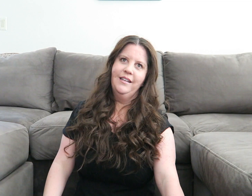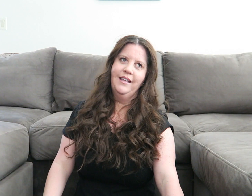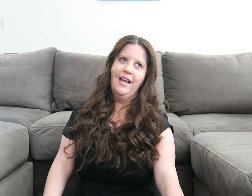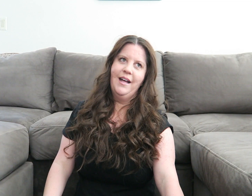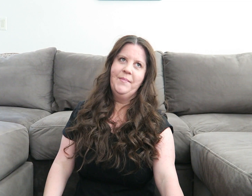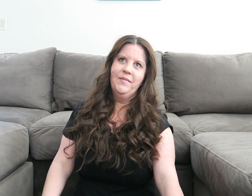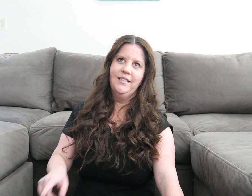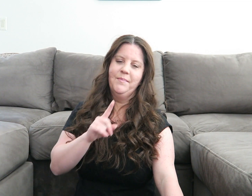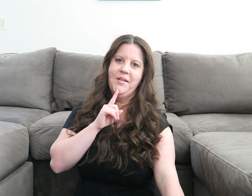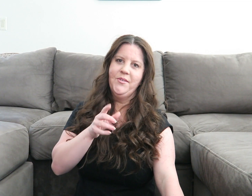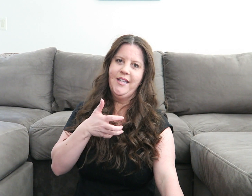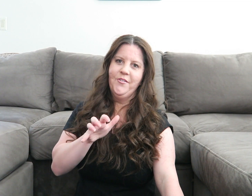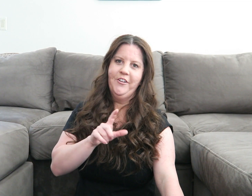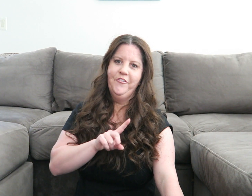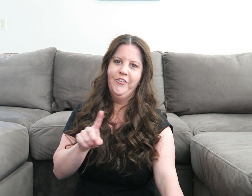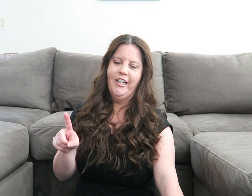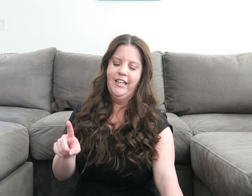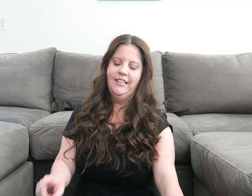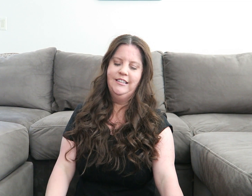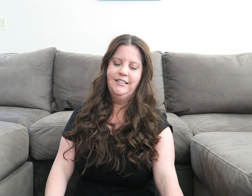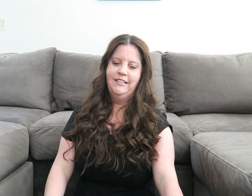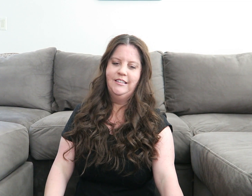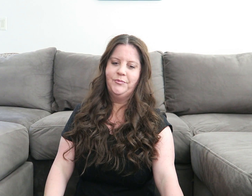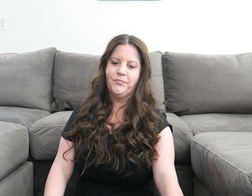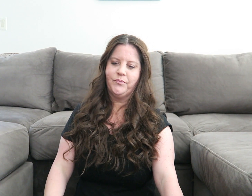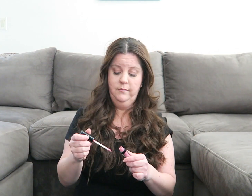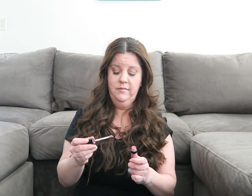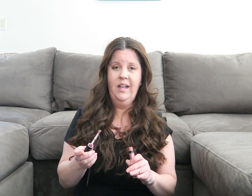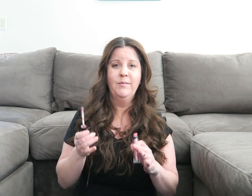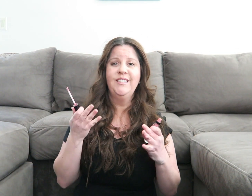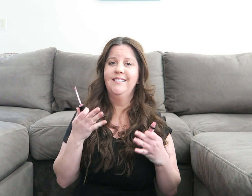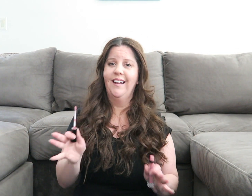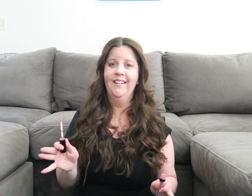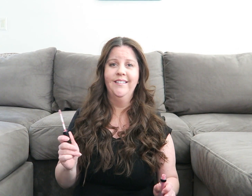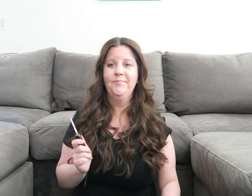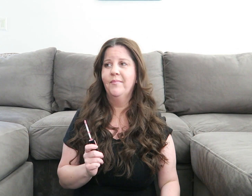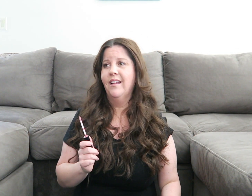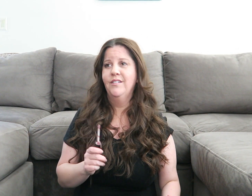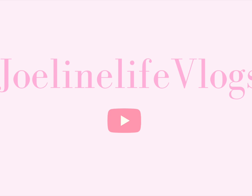Yeah, it's been a really rough week. I'm just done.